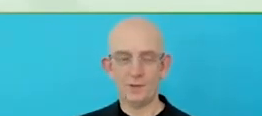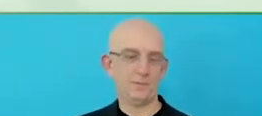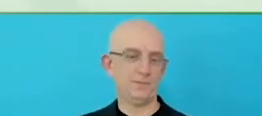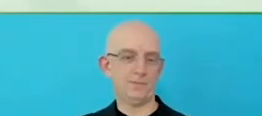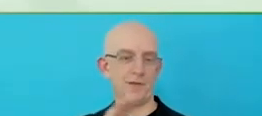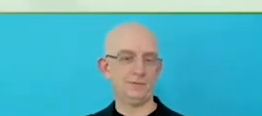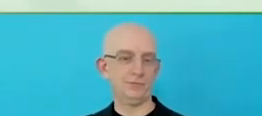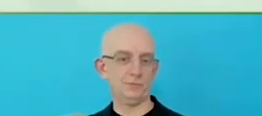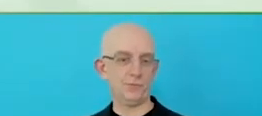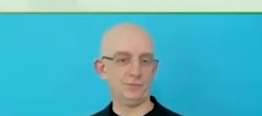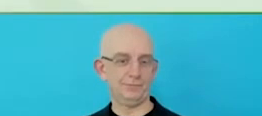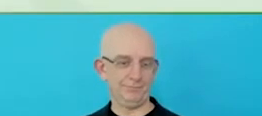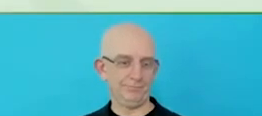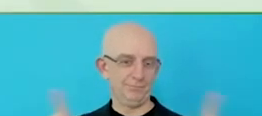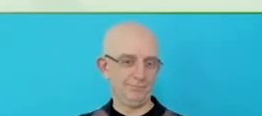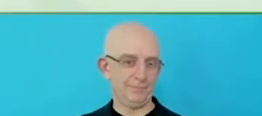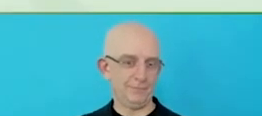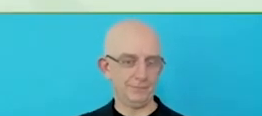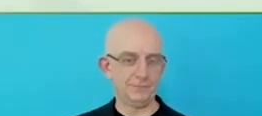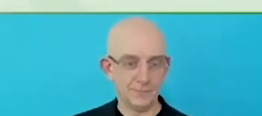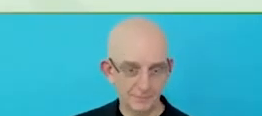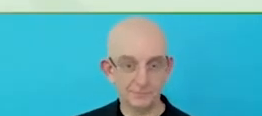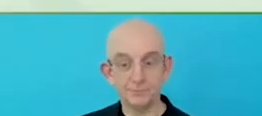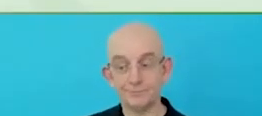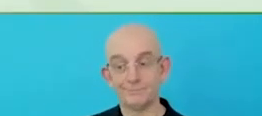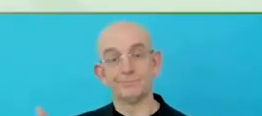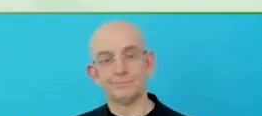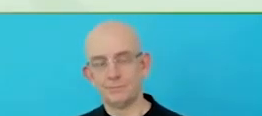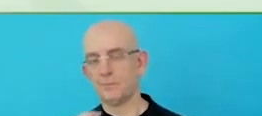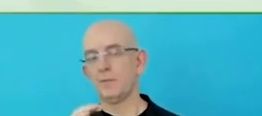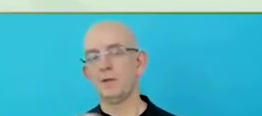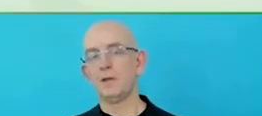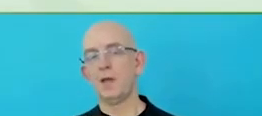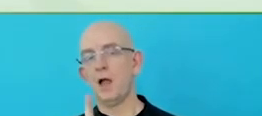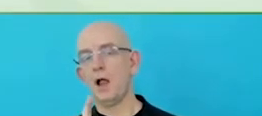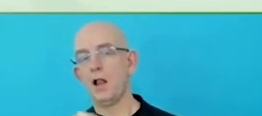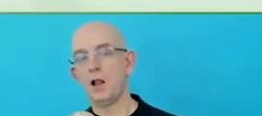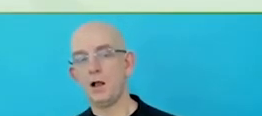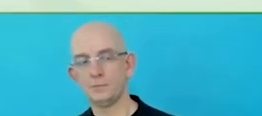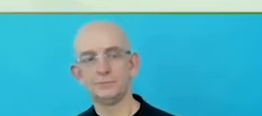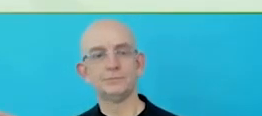DIA is a big term which is thrown around a lot. Diversity equity and inclusion.